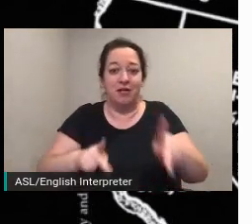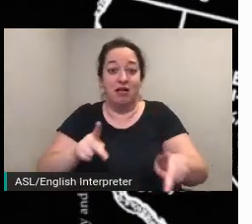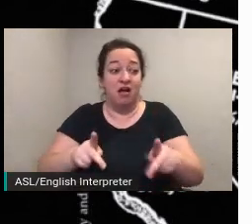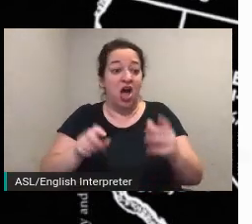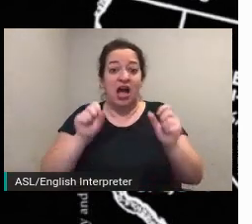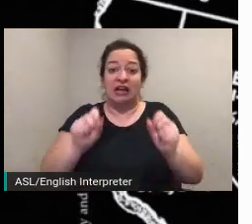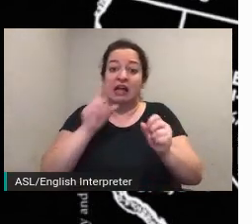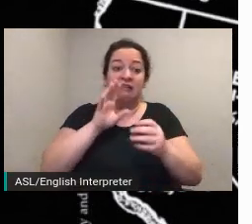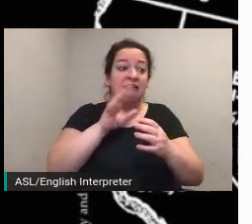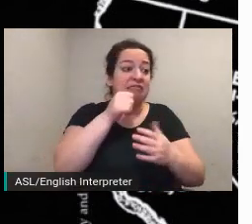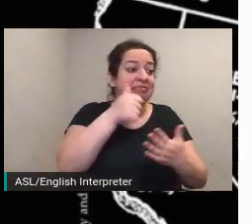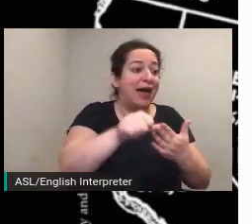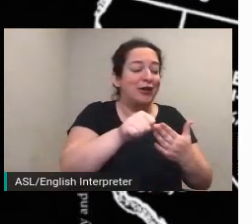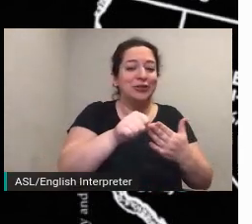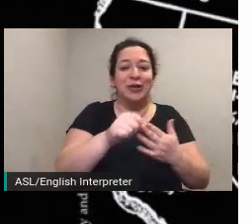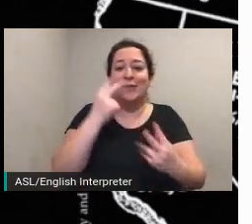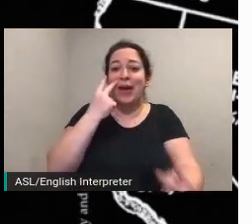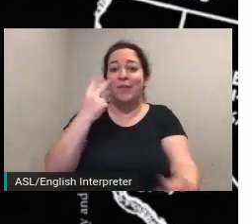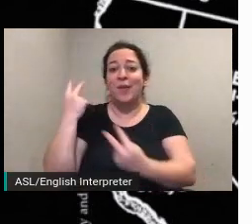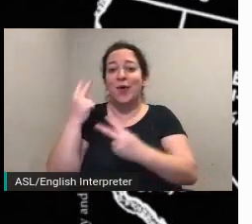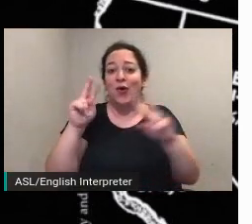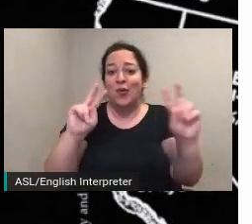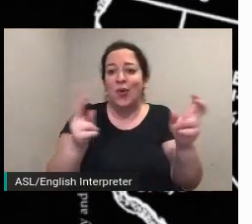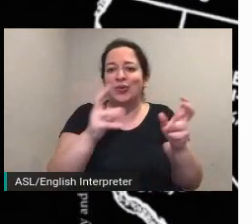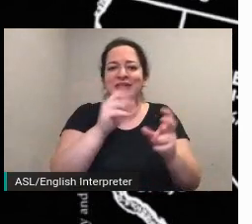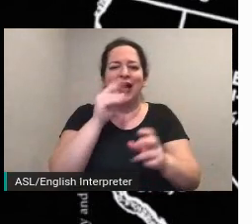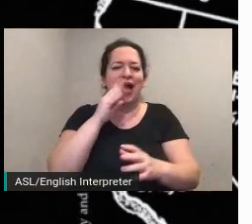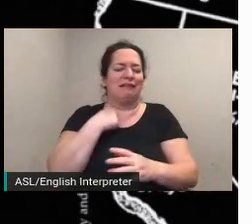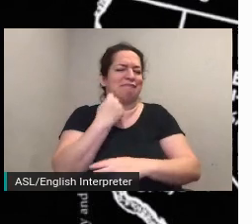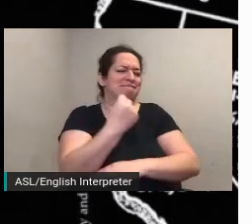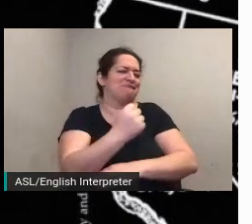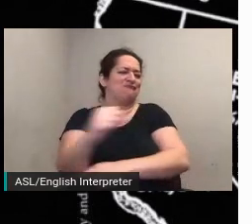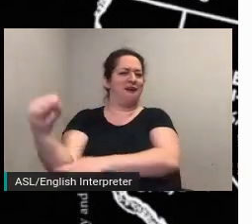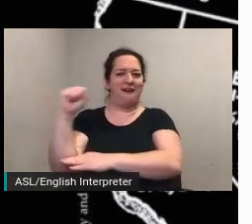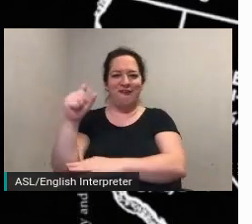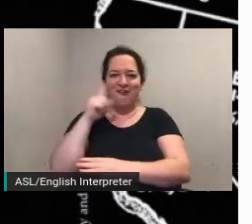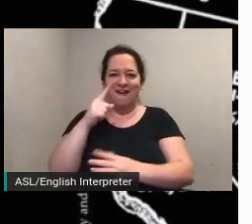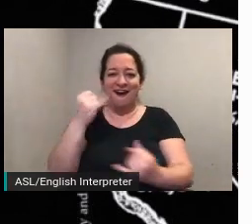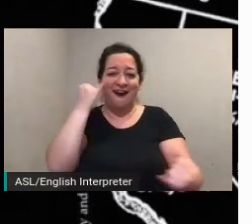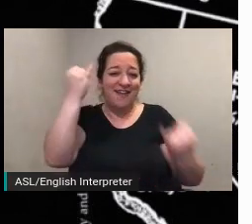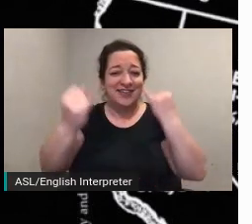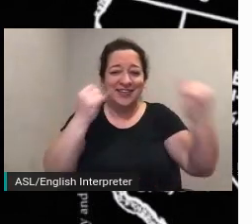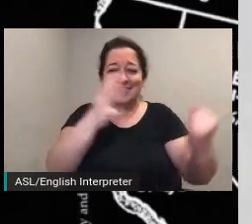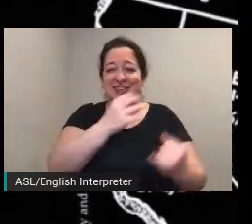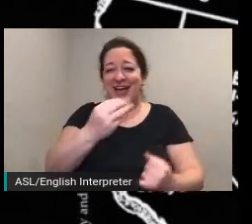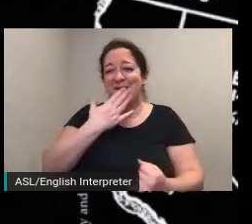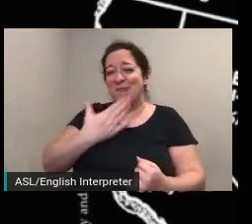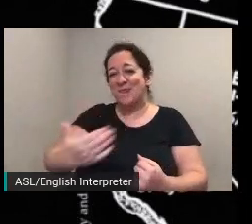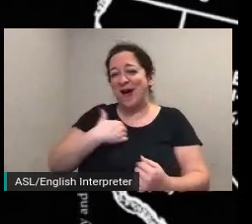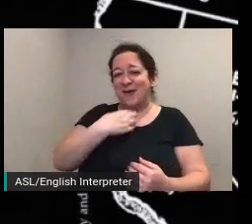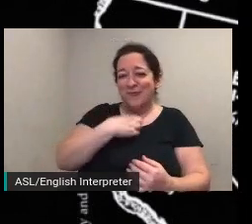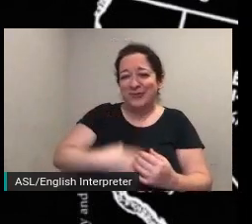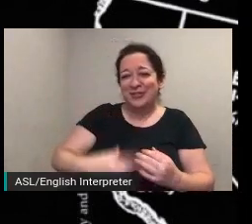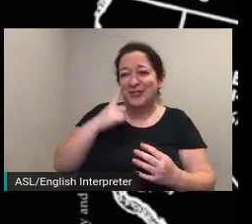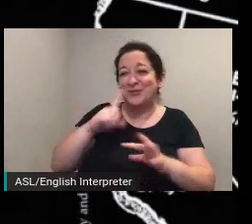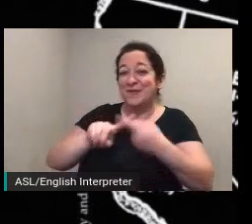memorable quotes and radical ideas alongside well wishes to a friend's family and the everyday details that are